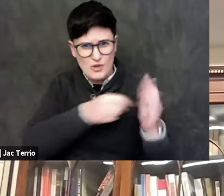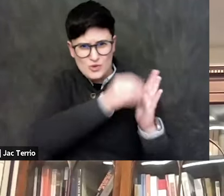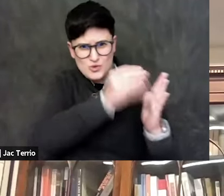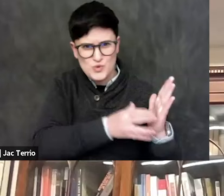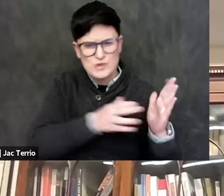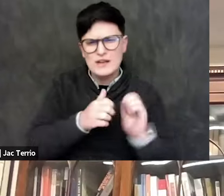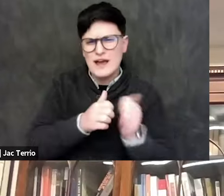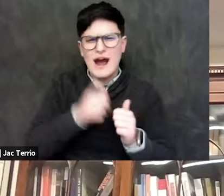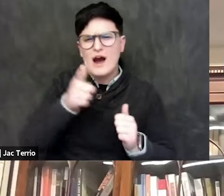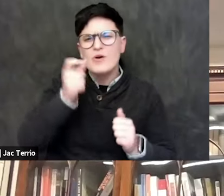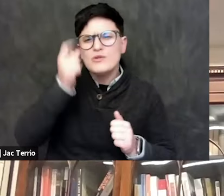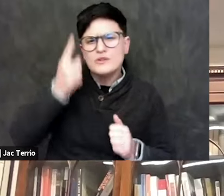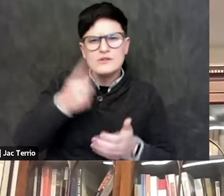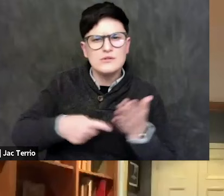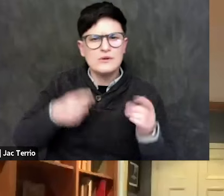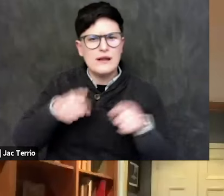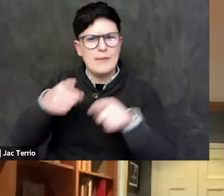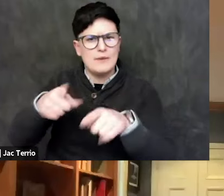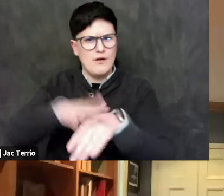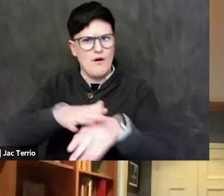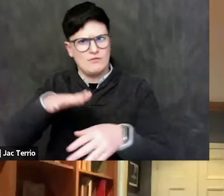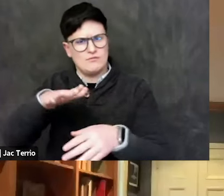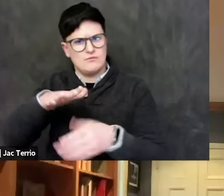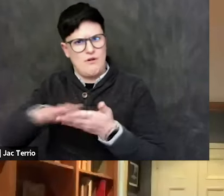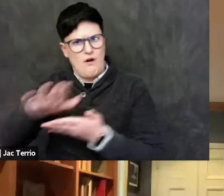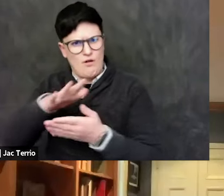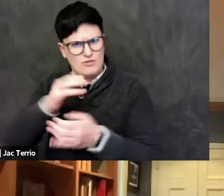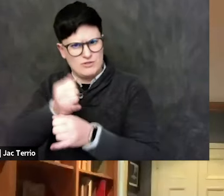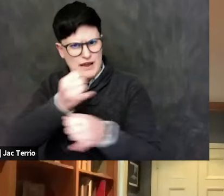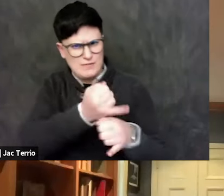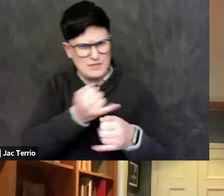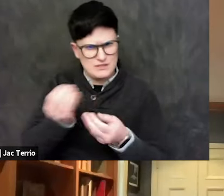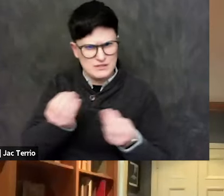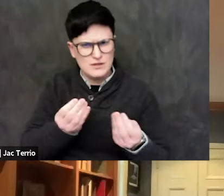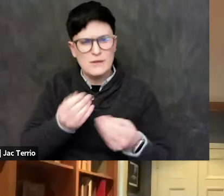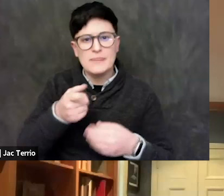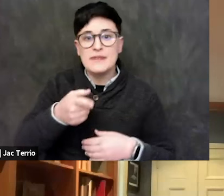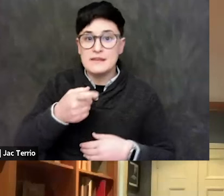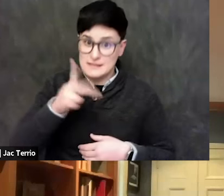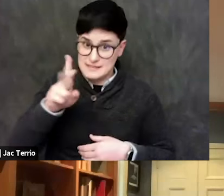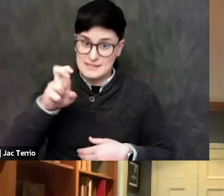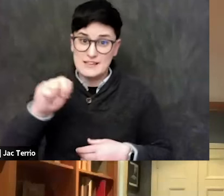on college campuses? Well, you're right. I mean, some of the incidents we've seen have been particularly disgusting,